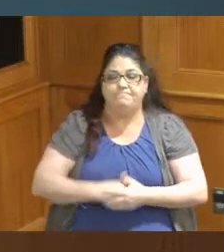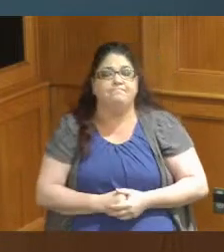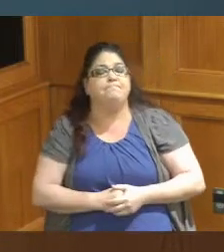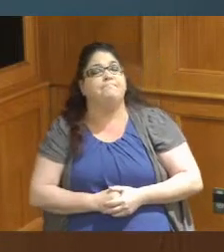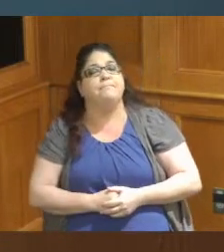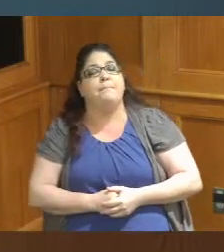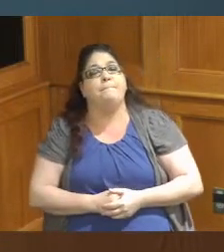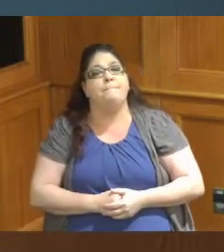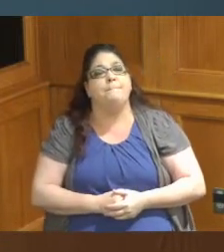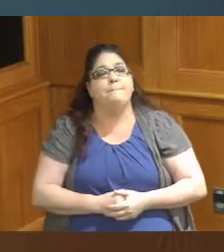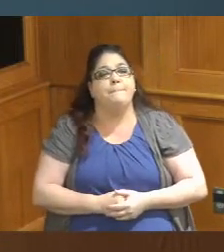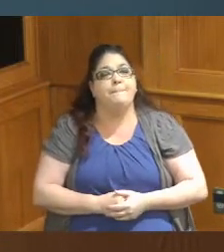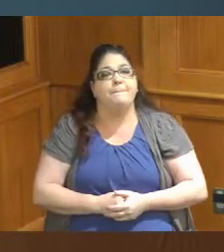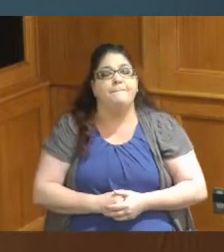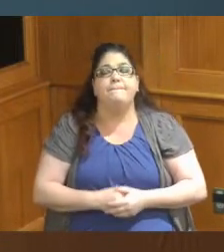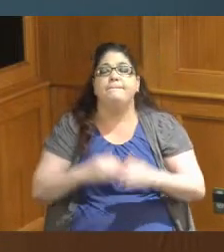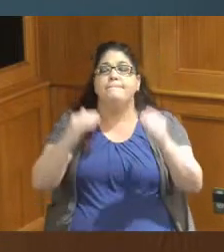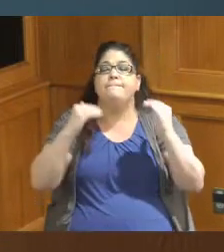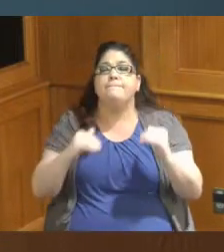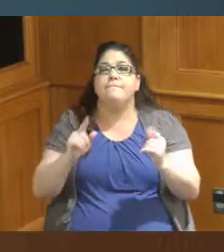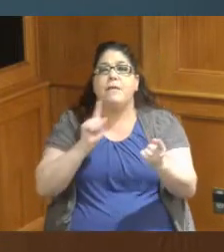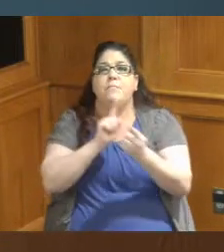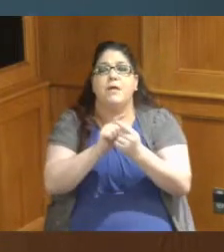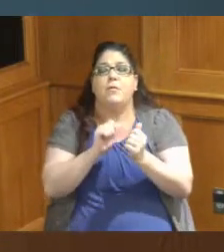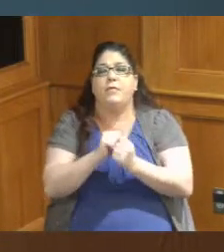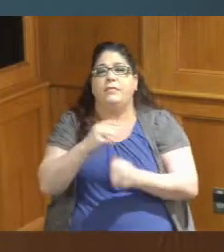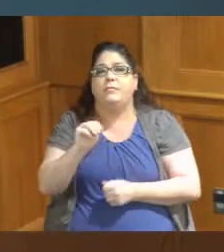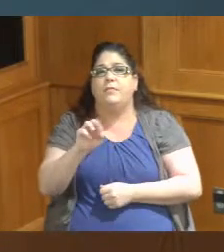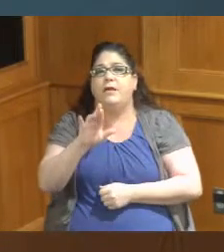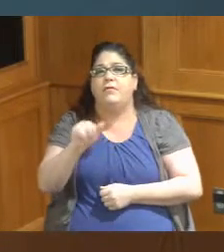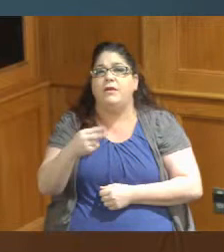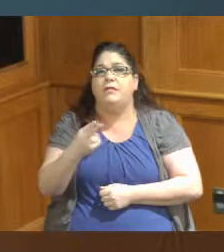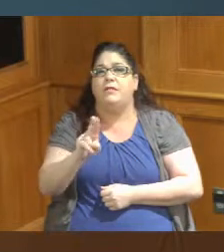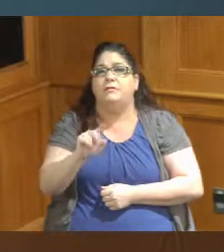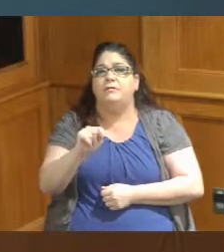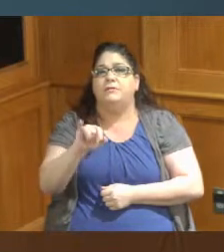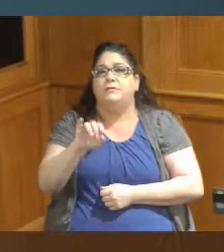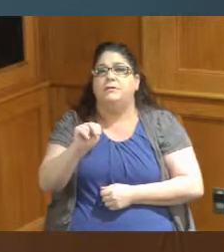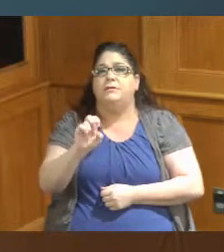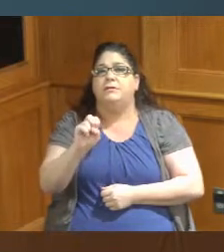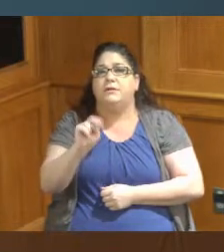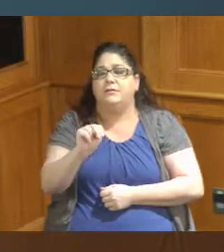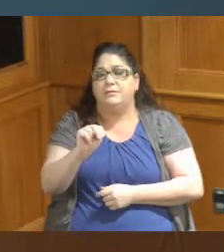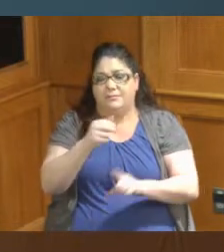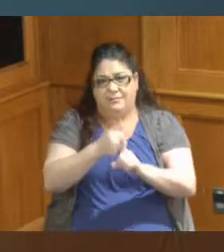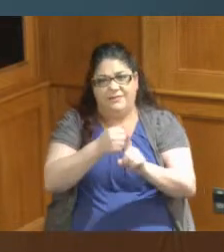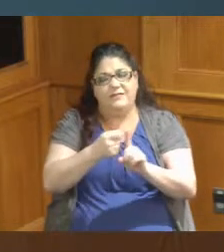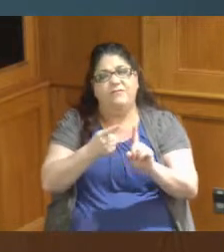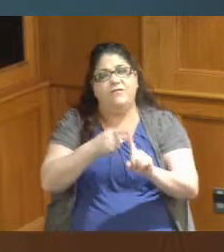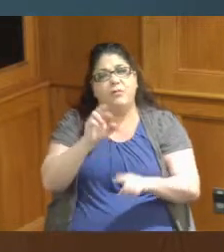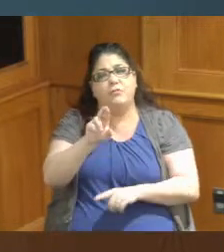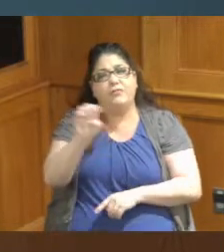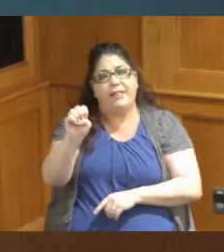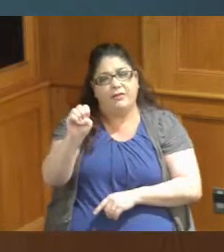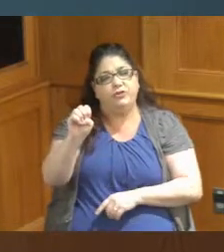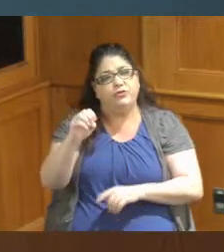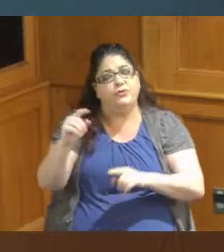I also met with Mary Huntington from the Greater Cincinnati Realtors we had the relatives here a